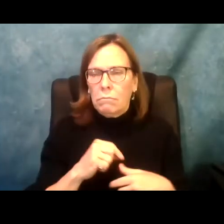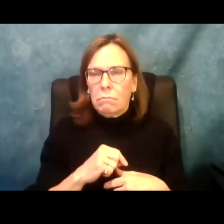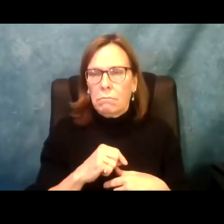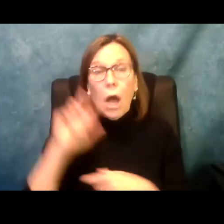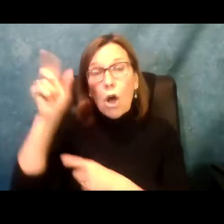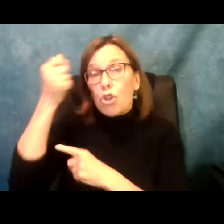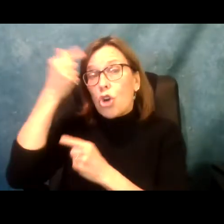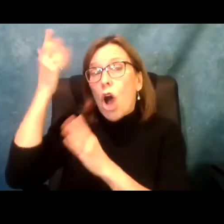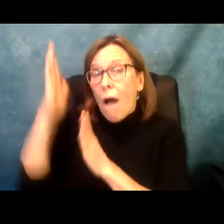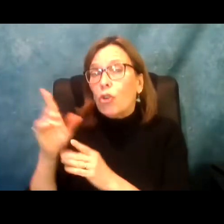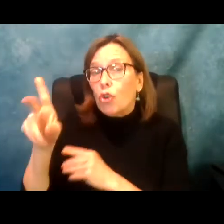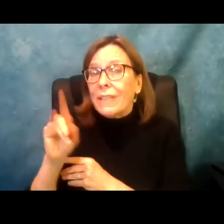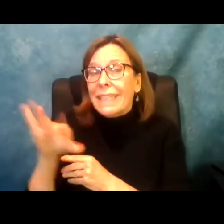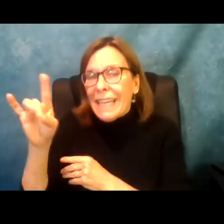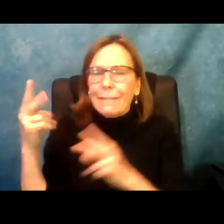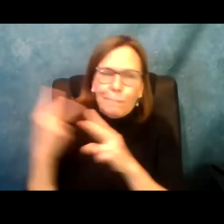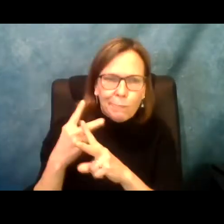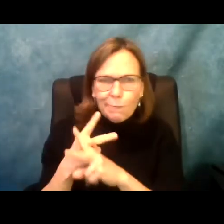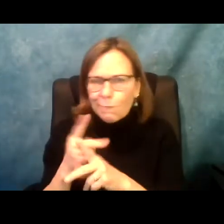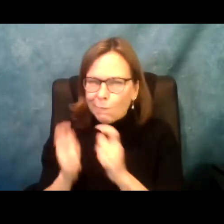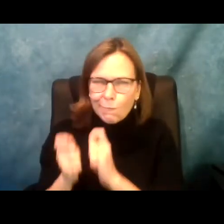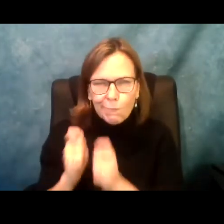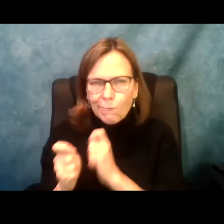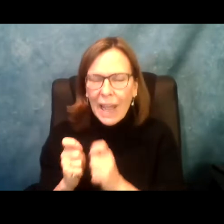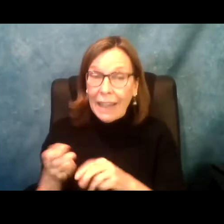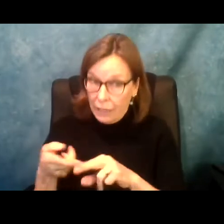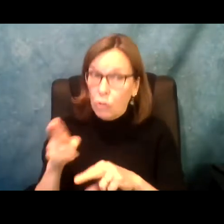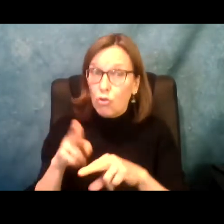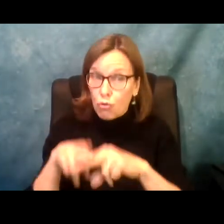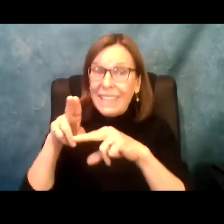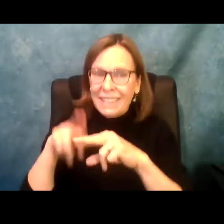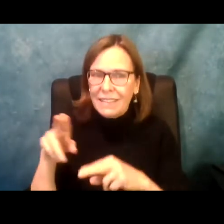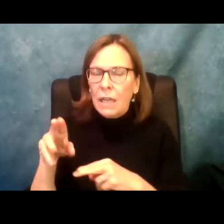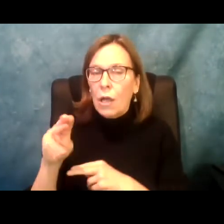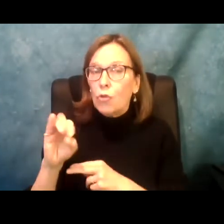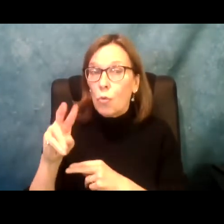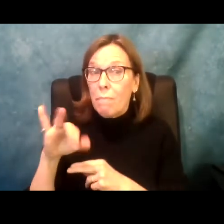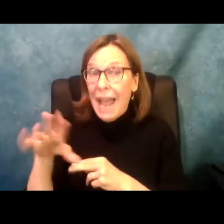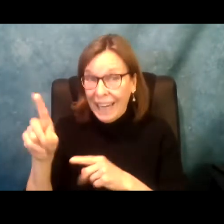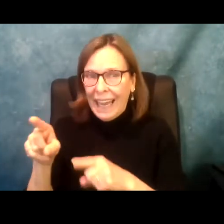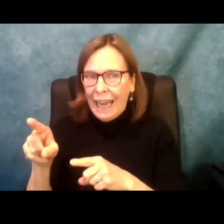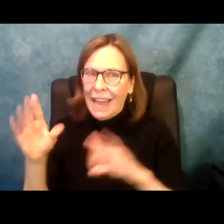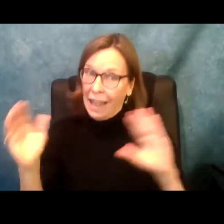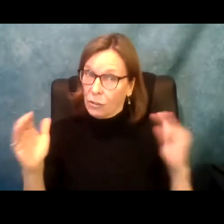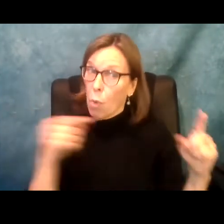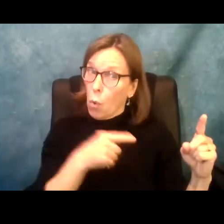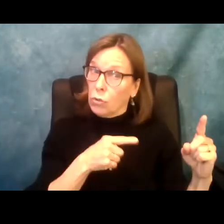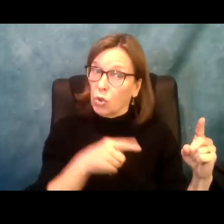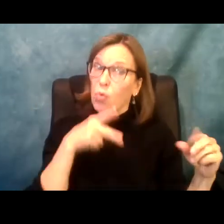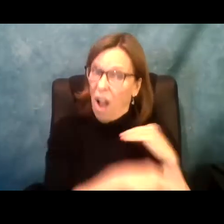so we have to make sure we get rid of it. Now, the governor did recalculate, if you will, and the increases to